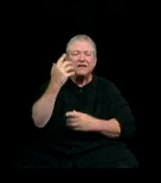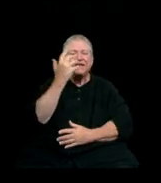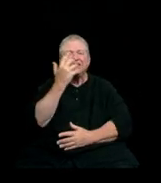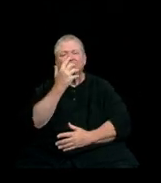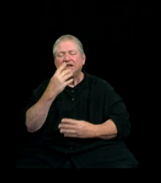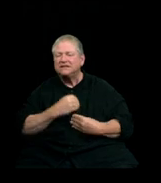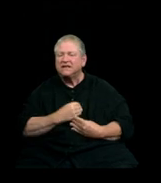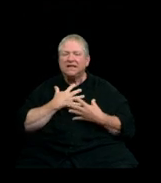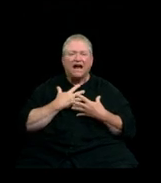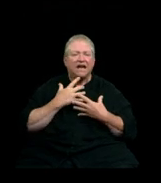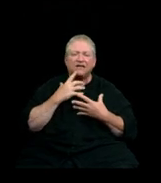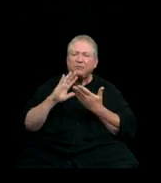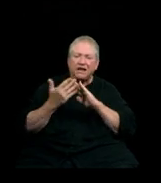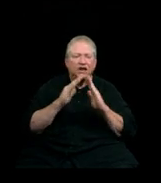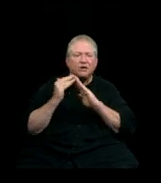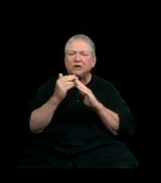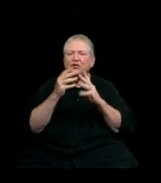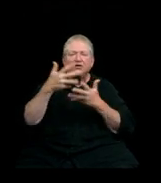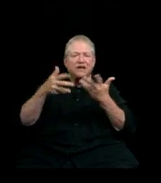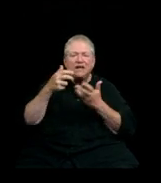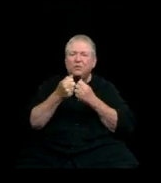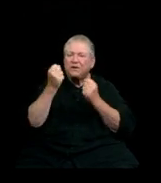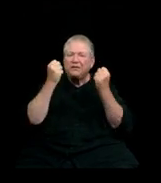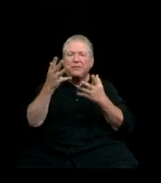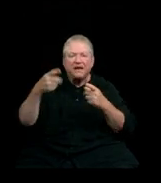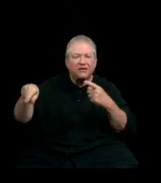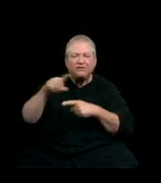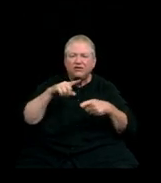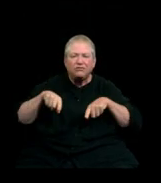to be in community with many of you during your time at Western.